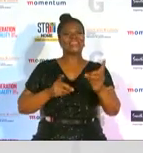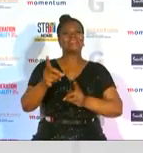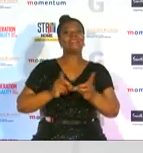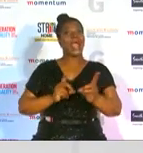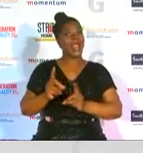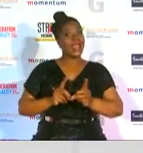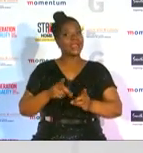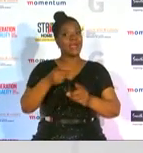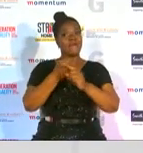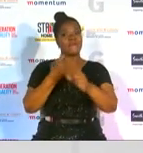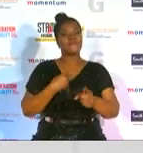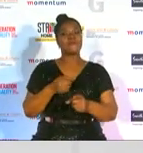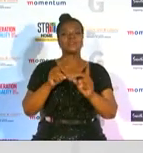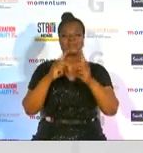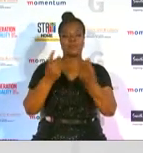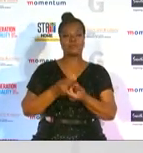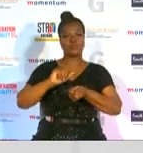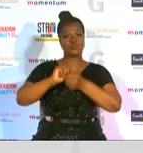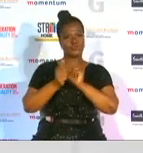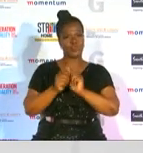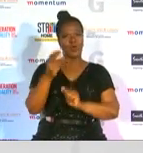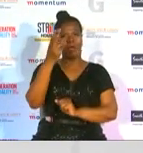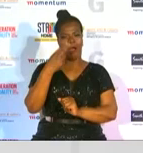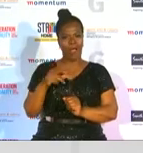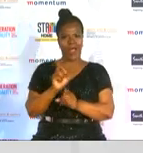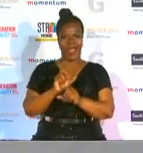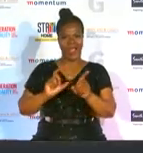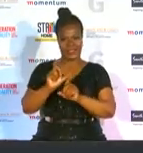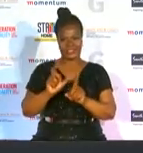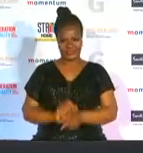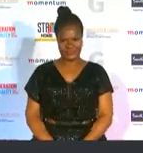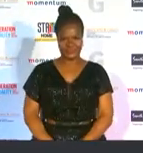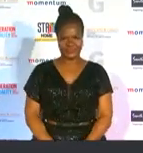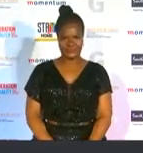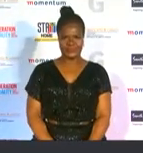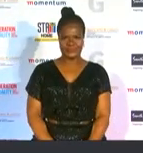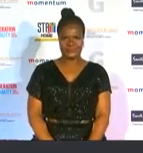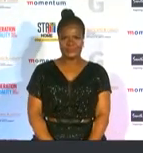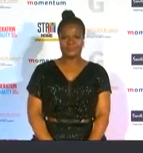department of sports arts and culture sumaya khan